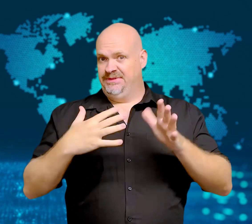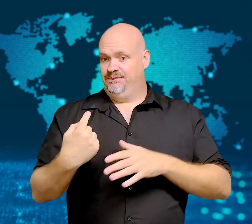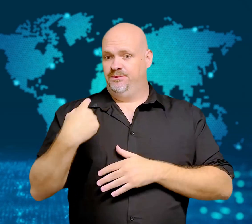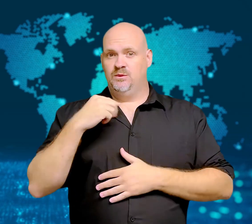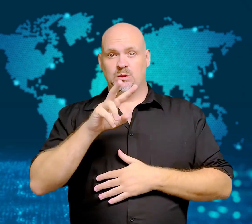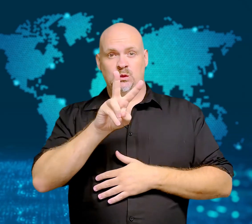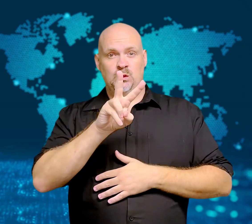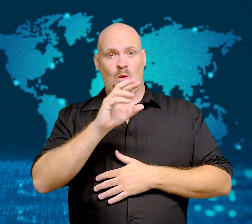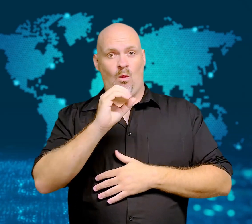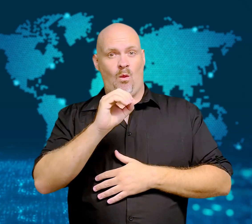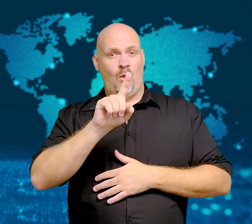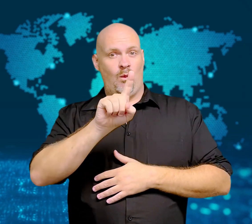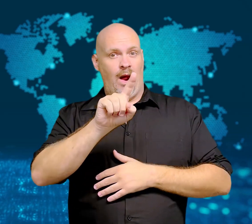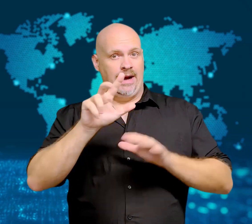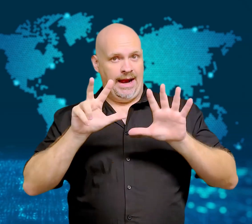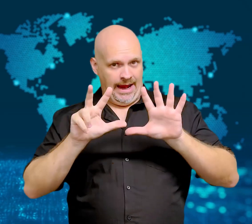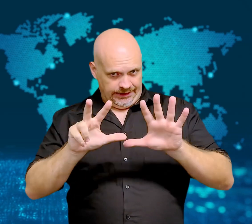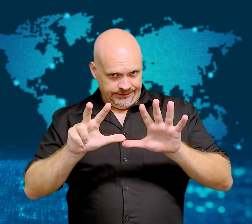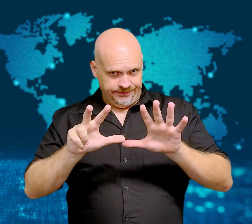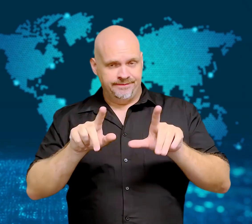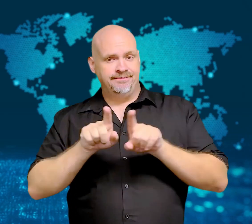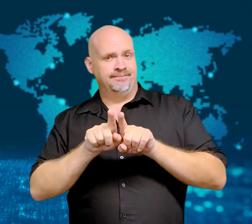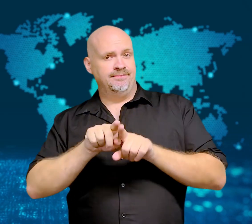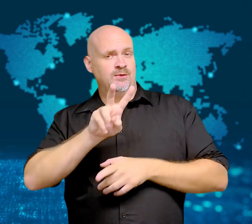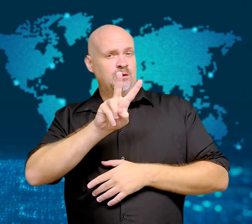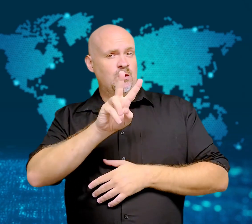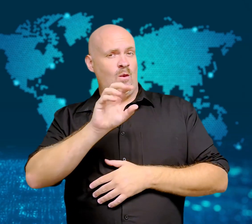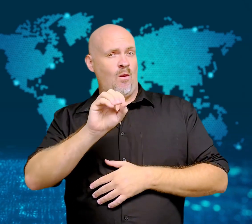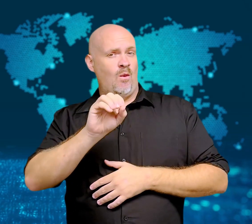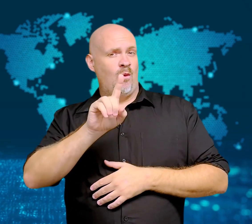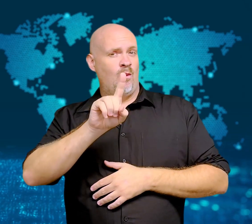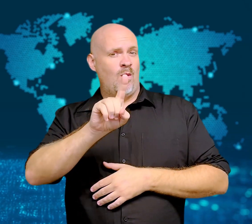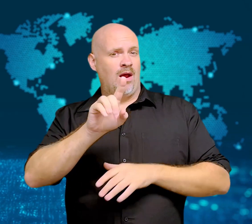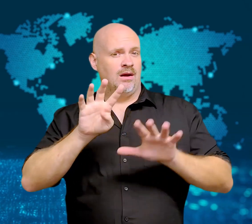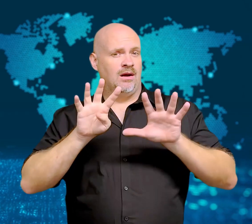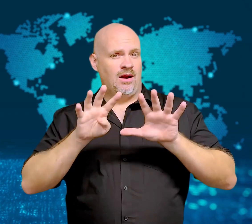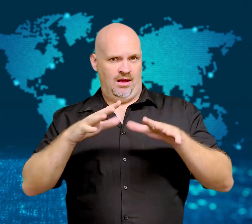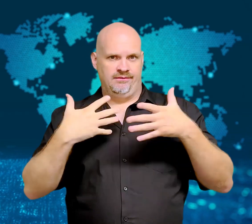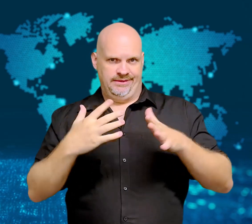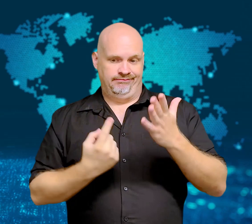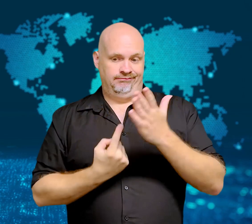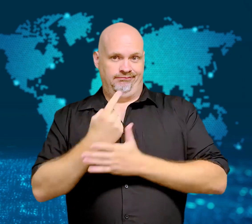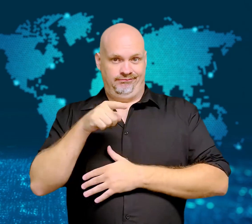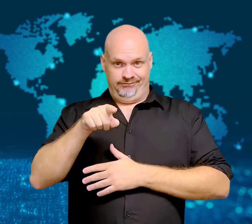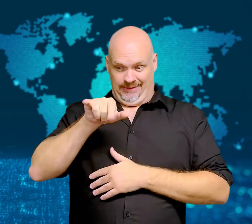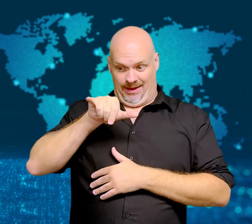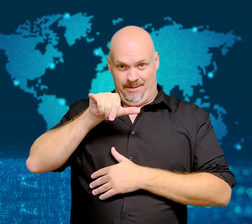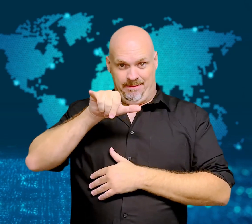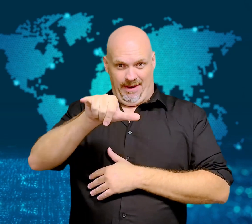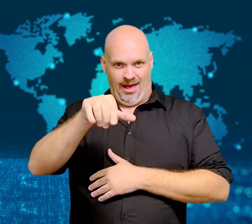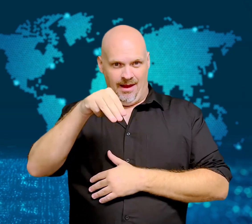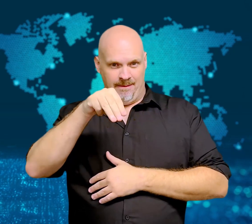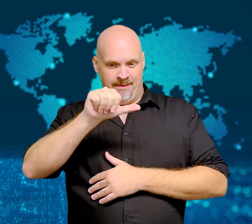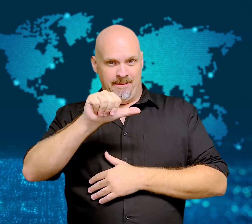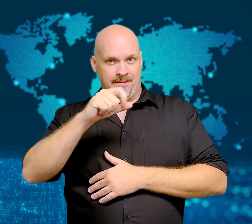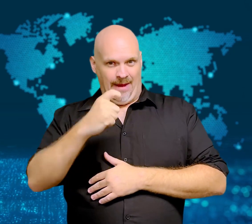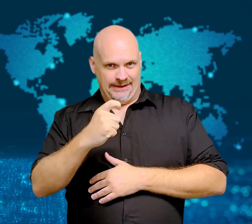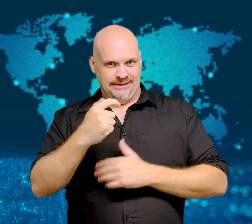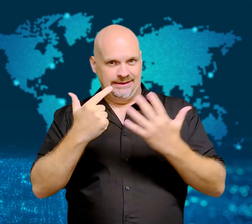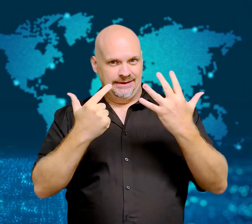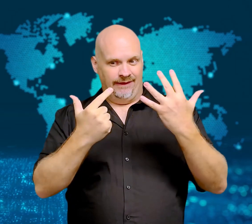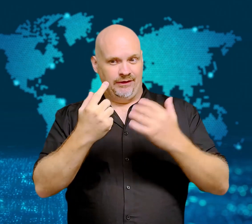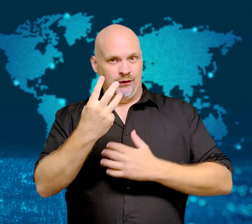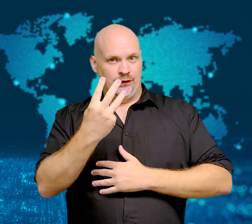In 2018 and 2019, there were fatal crashes of the 737.